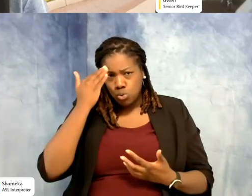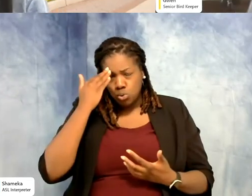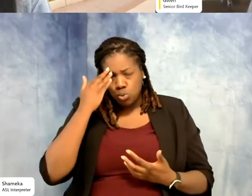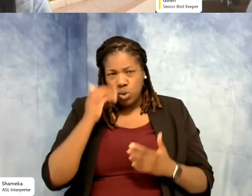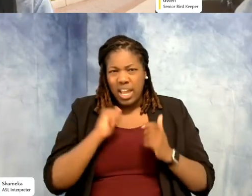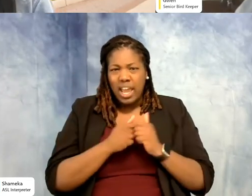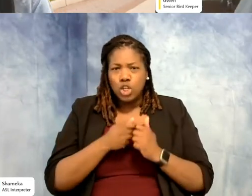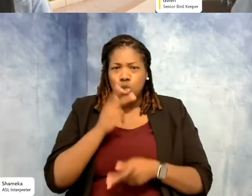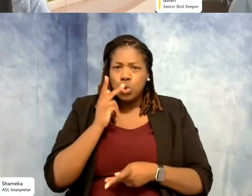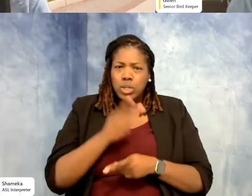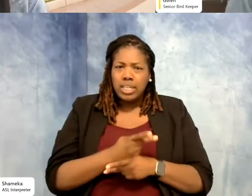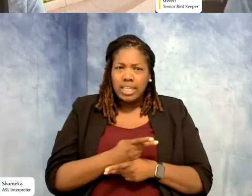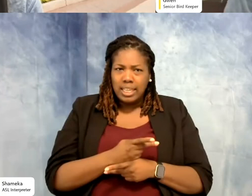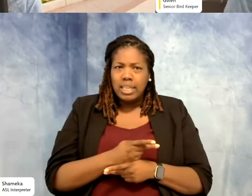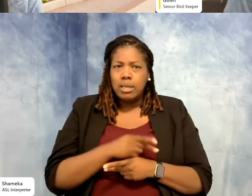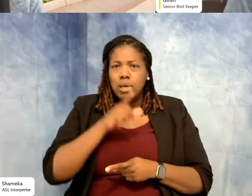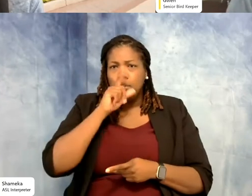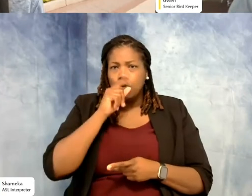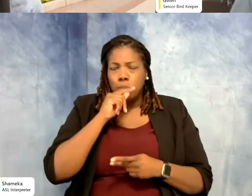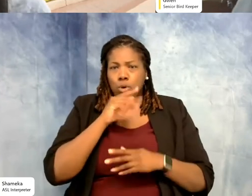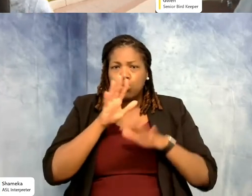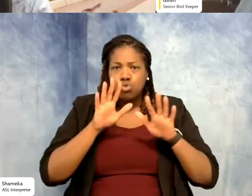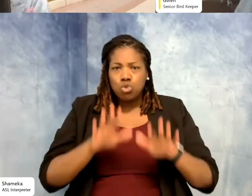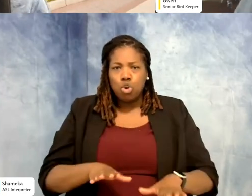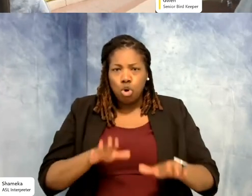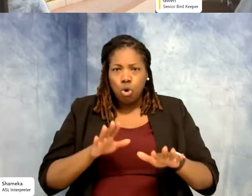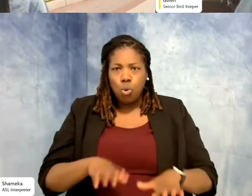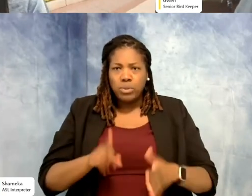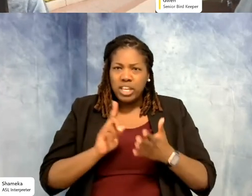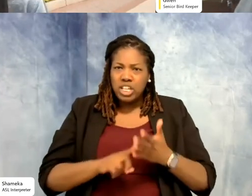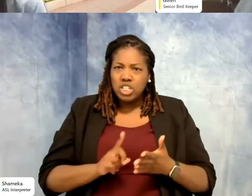the birds calm when they're getting checked by the veterinarian like we saw in some of those photos?